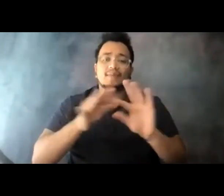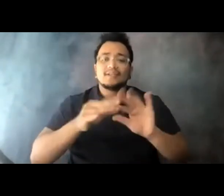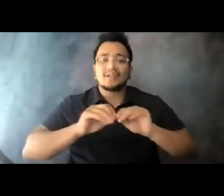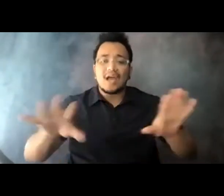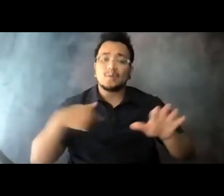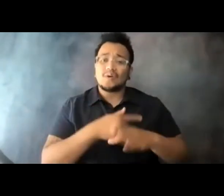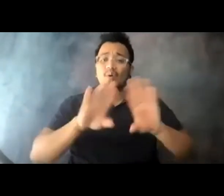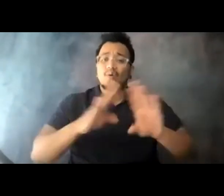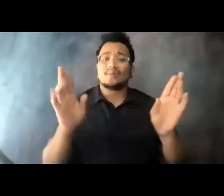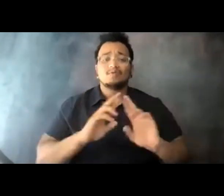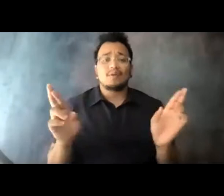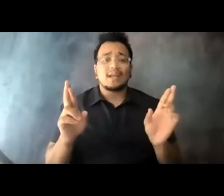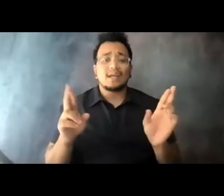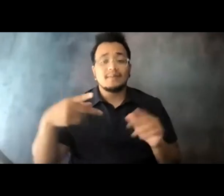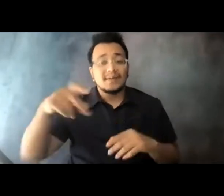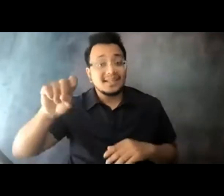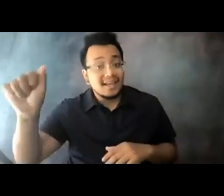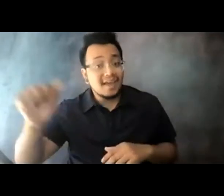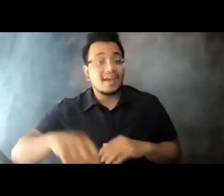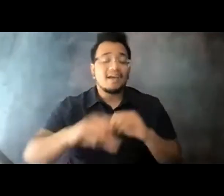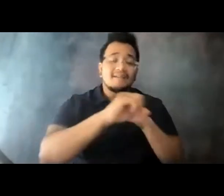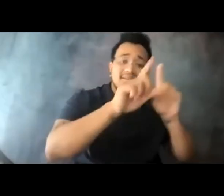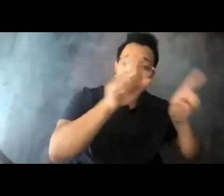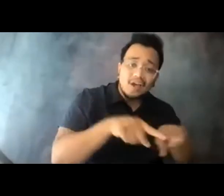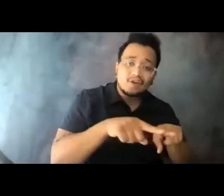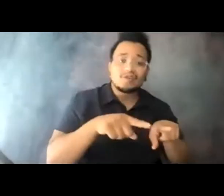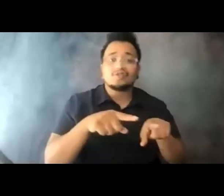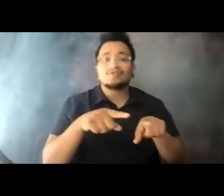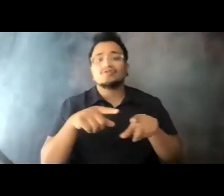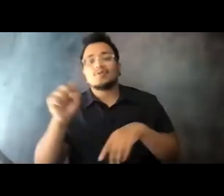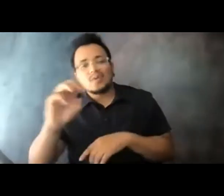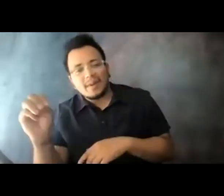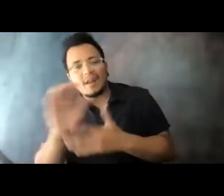15:15:57 business through PSAs and flyers and advertising, social media and the like.